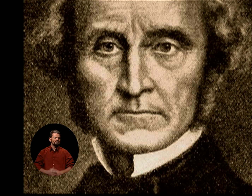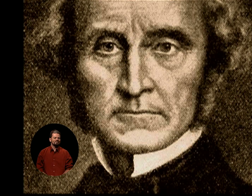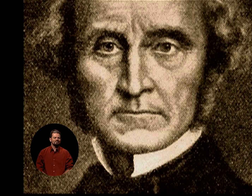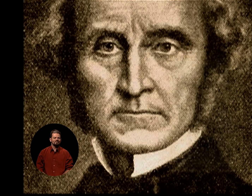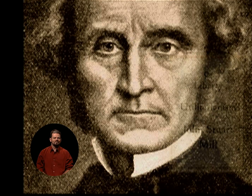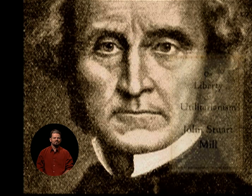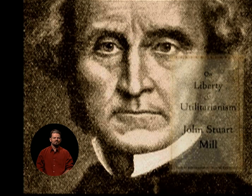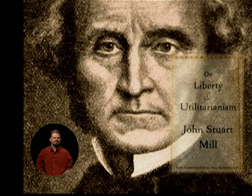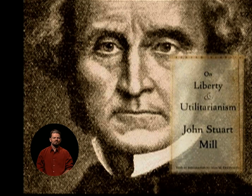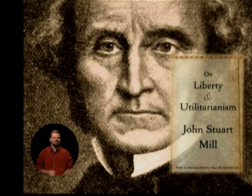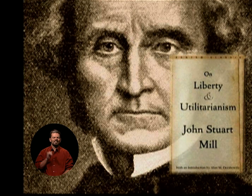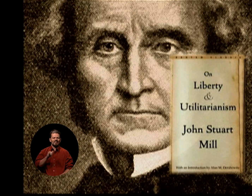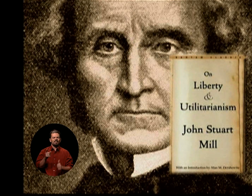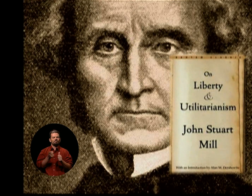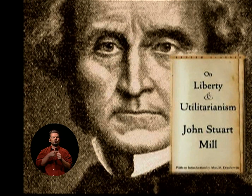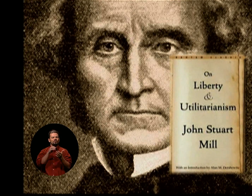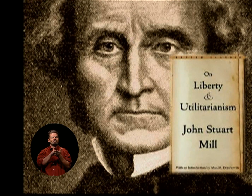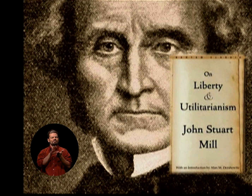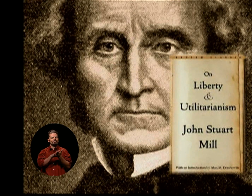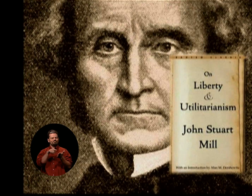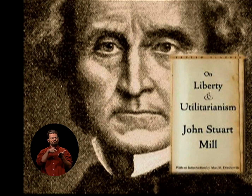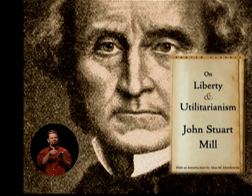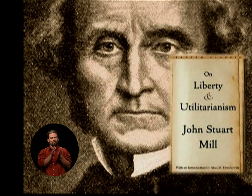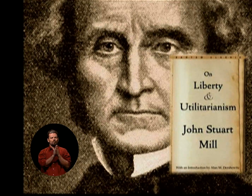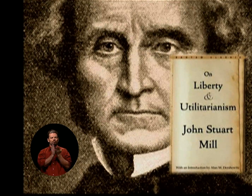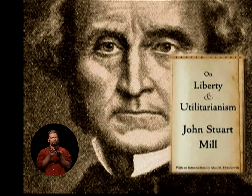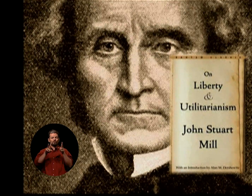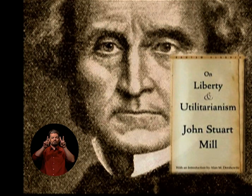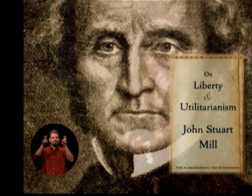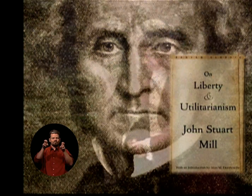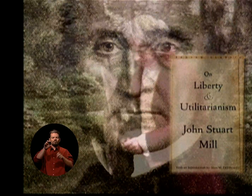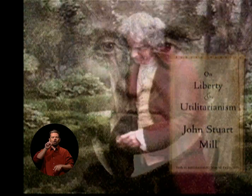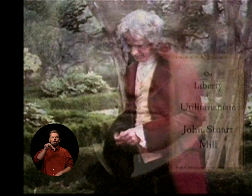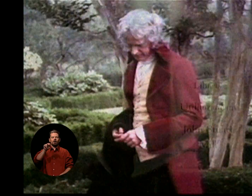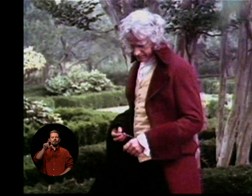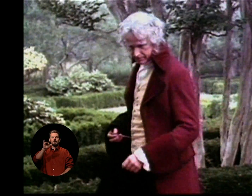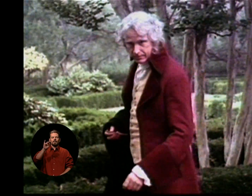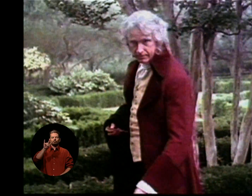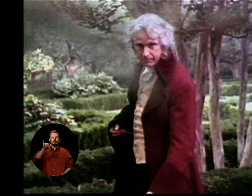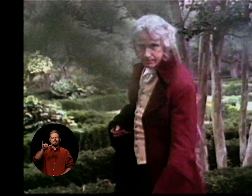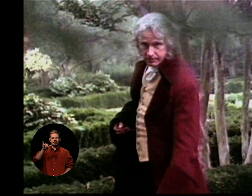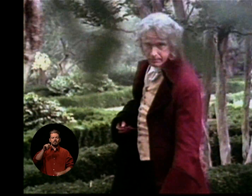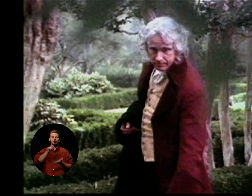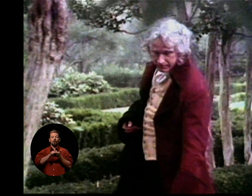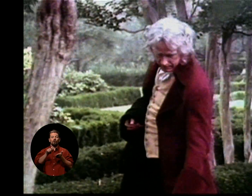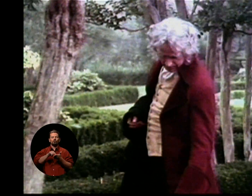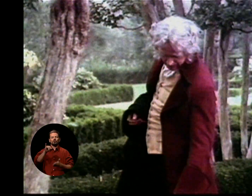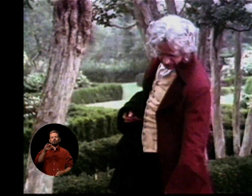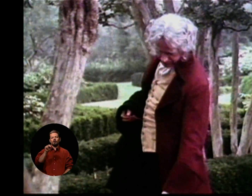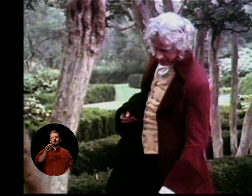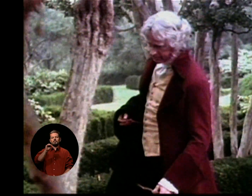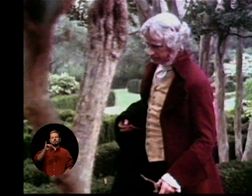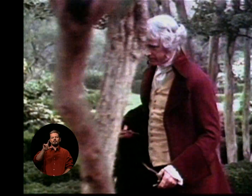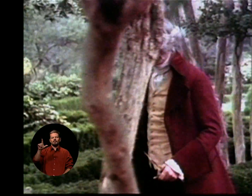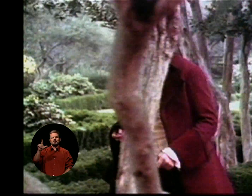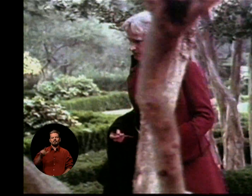FIRST EXPRESSED IN JOHN MILLS' "ON LIBERTY." IN THE EARLY 1770s,